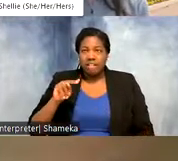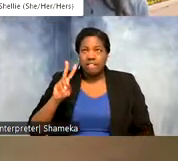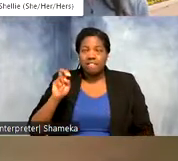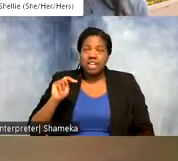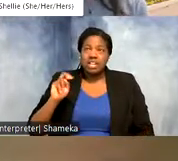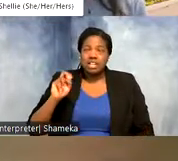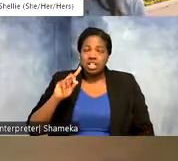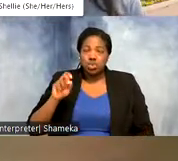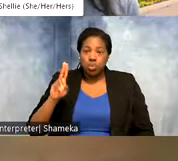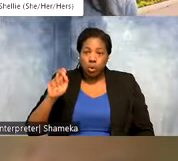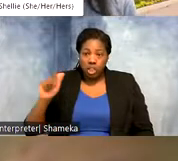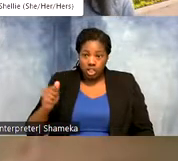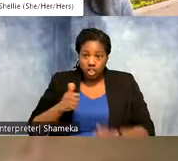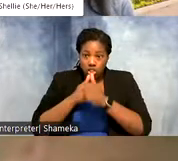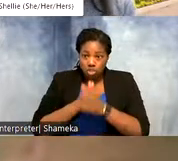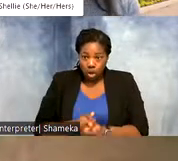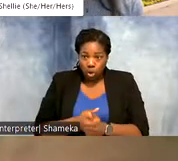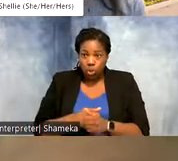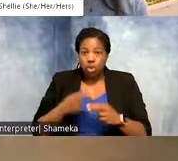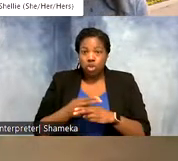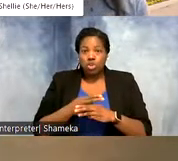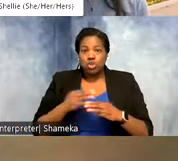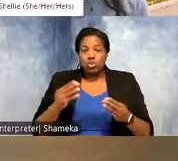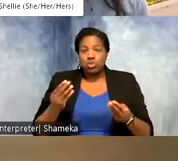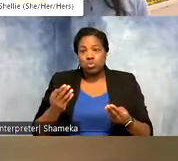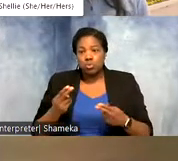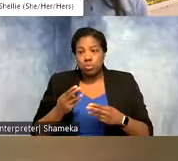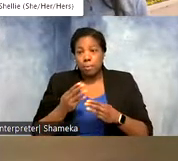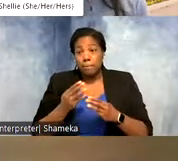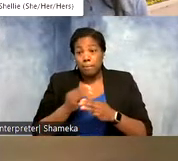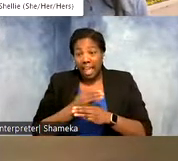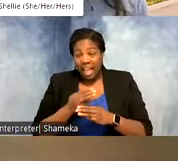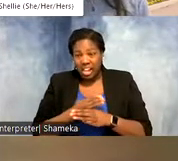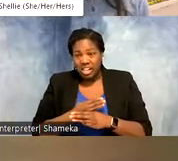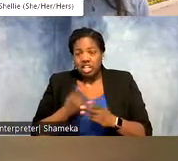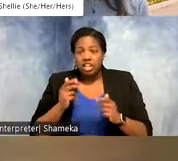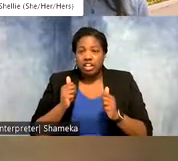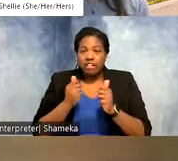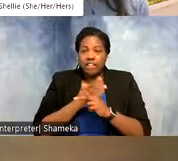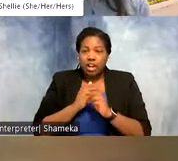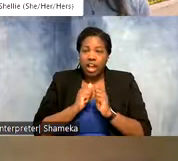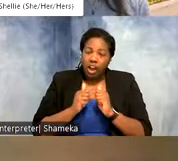we can record, we can use math to estimate how long a distance that was, which was about 3,000 miles.